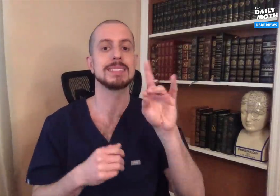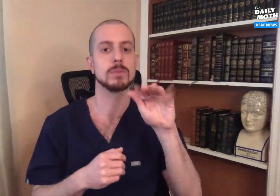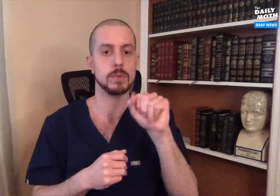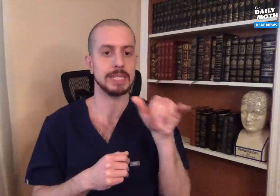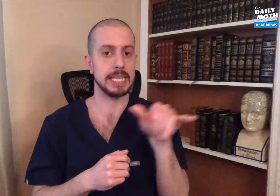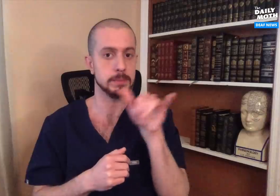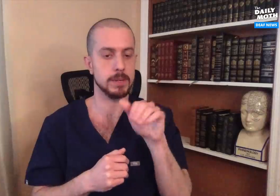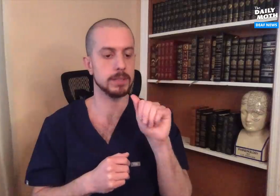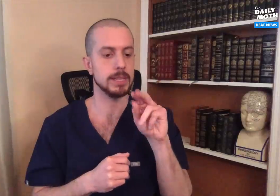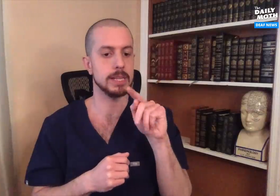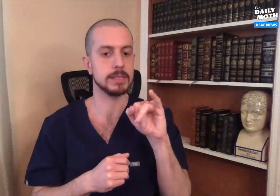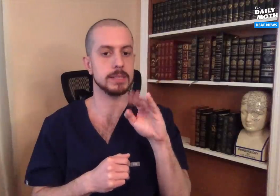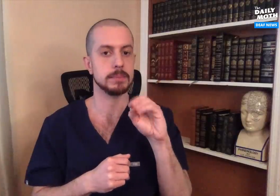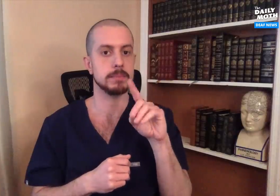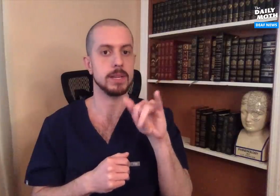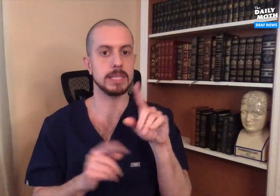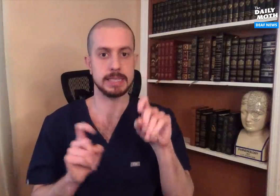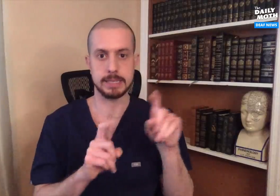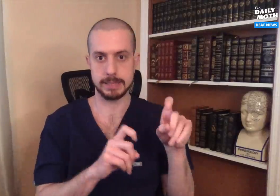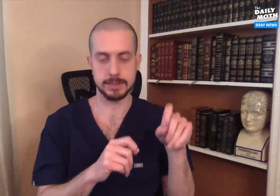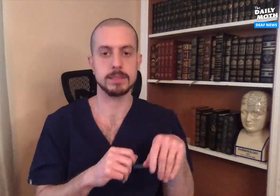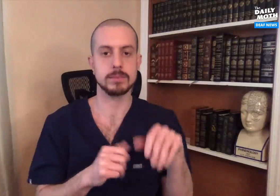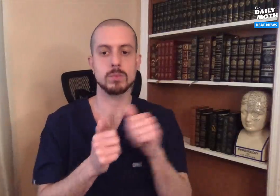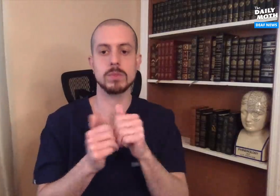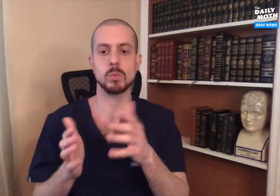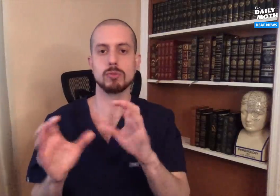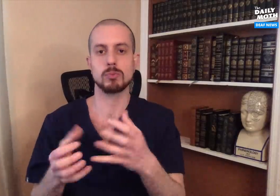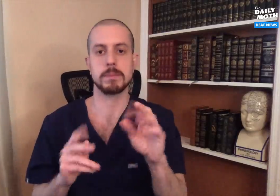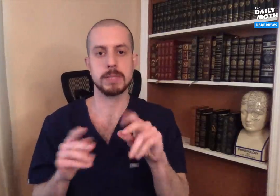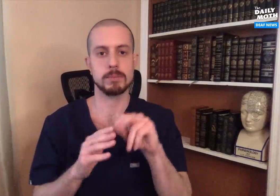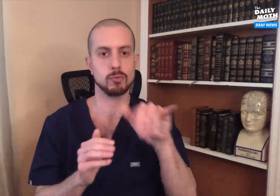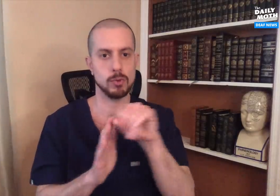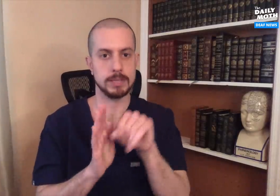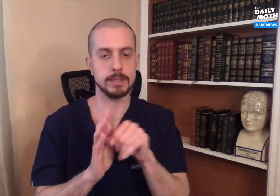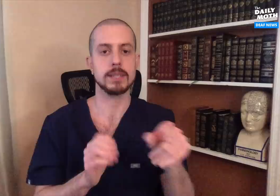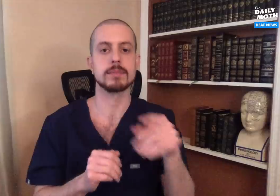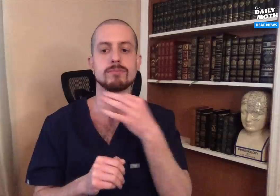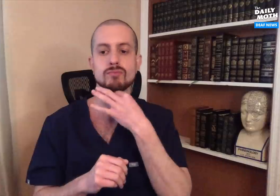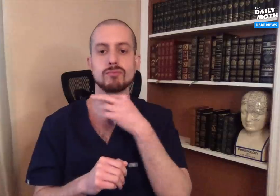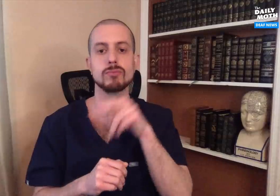What they did was antibody testing with a small group of people in New York state.